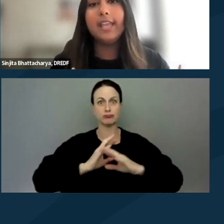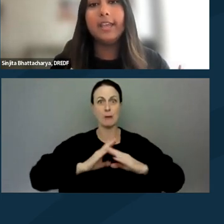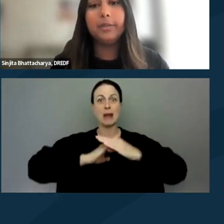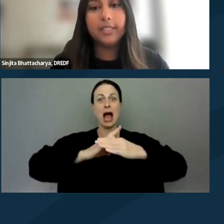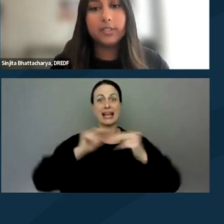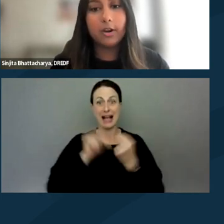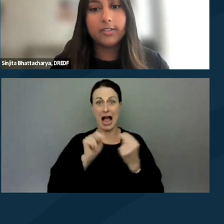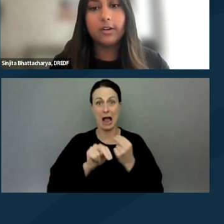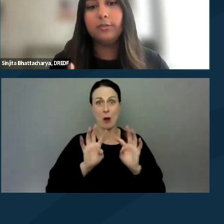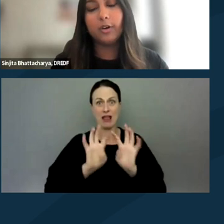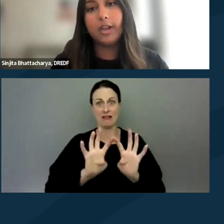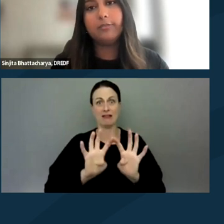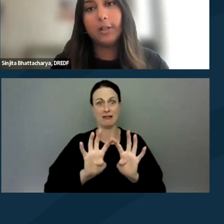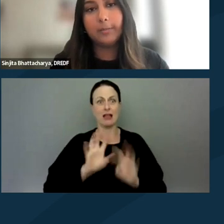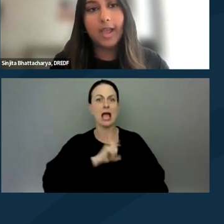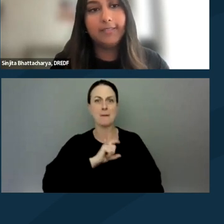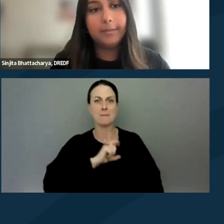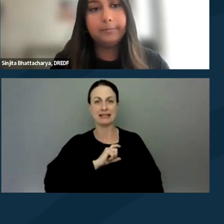and police cars are in the foreground following behind them.